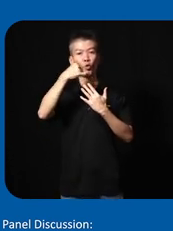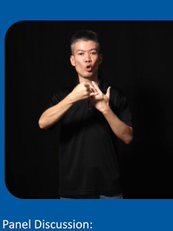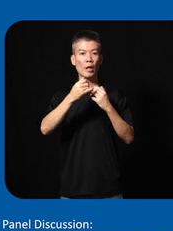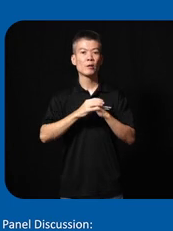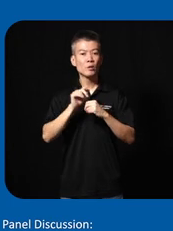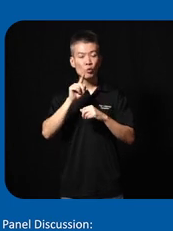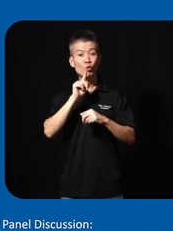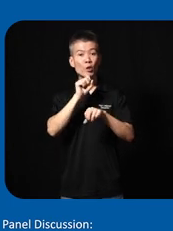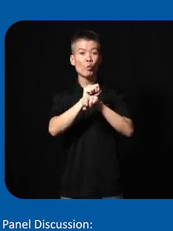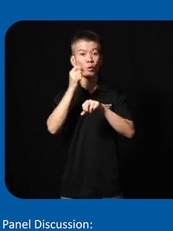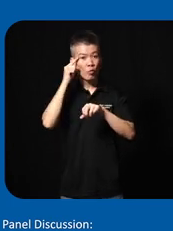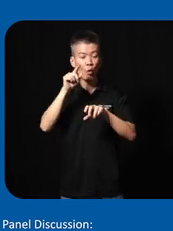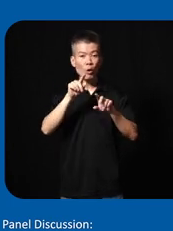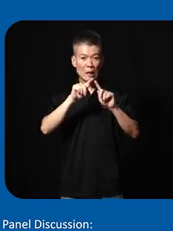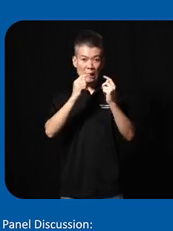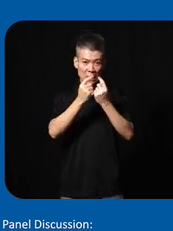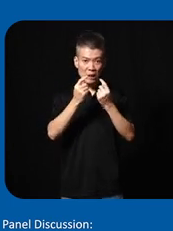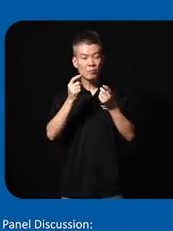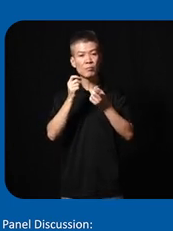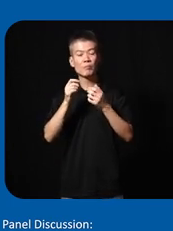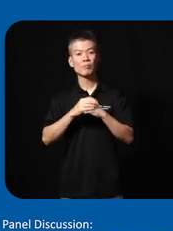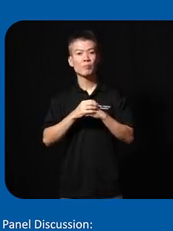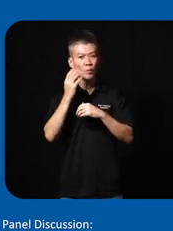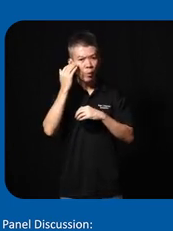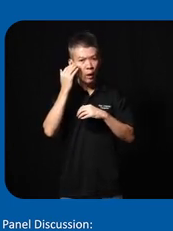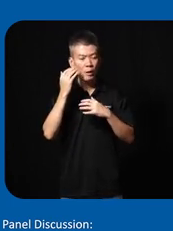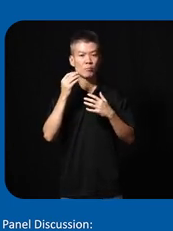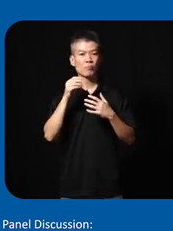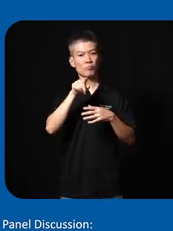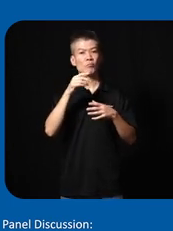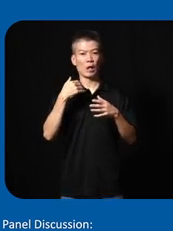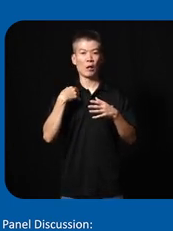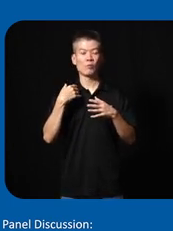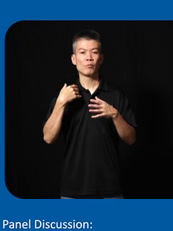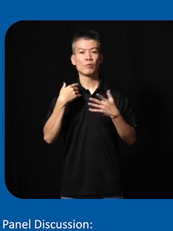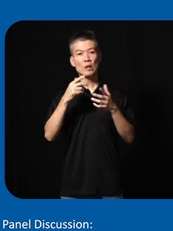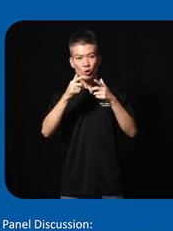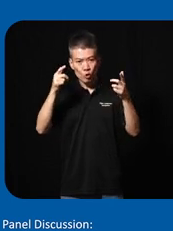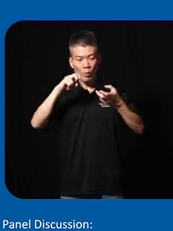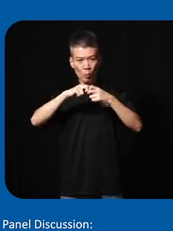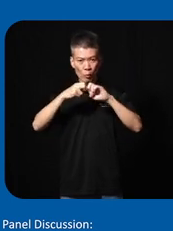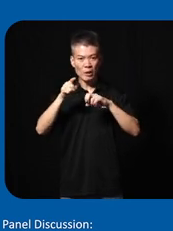and that really worked for team Midas because they had a very huge problem they knew the